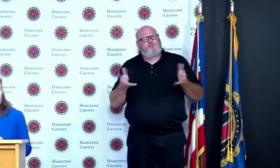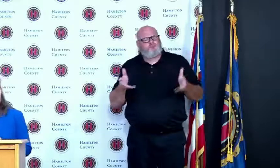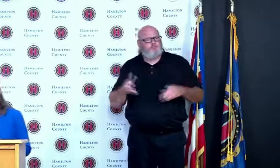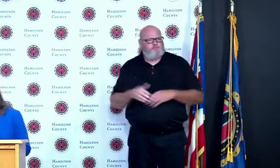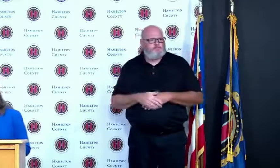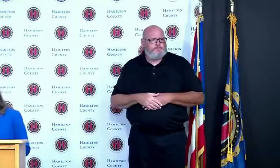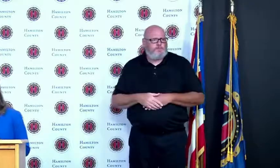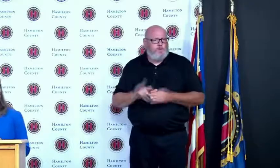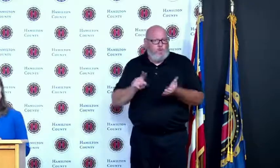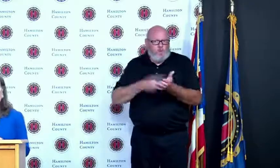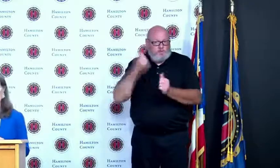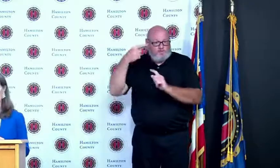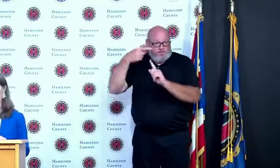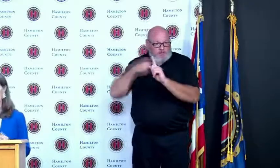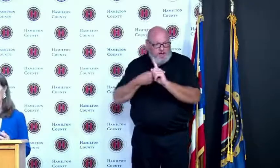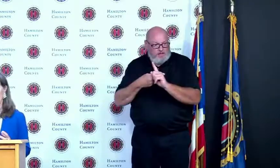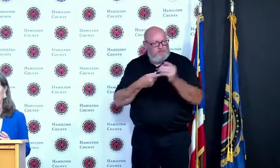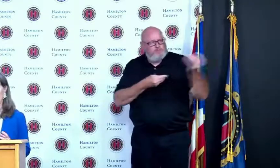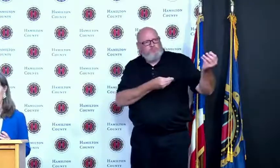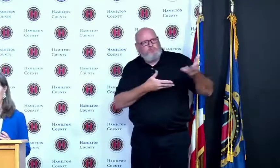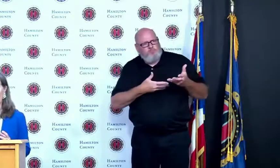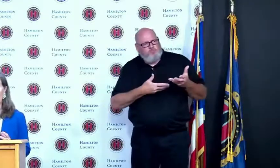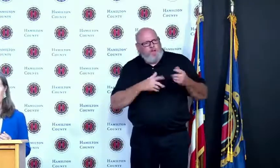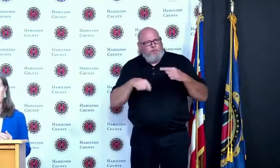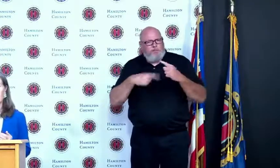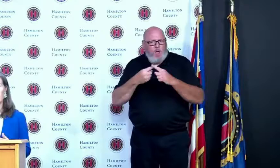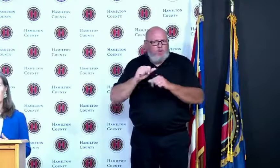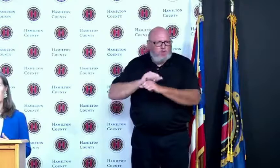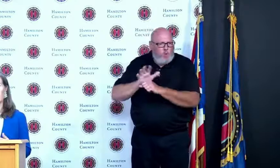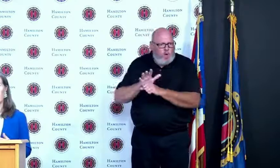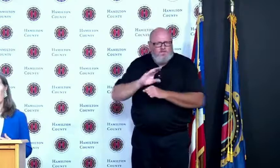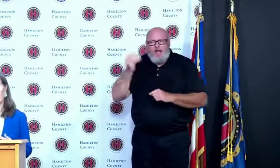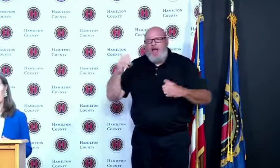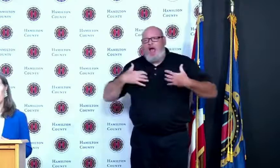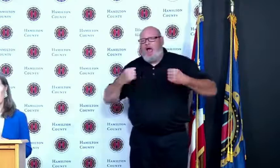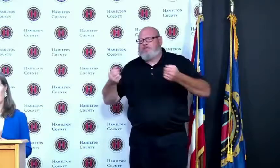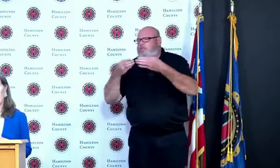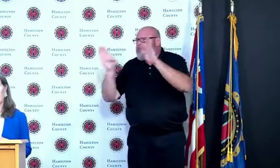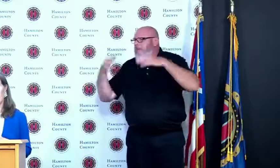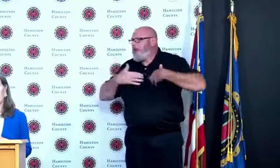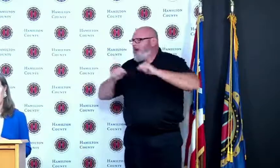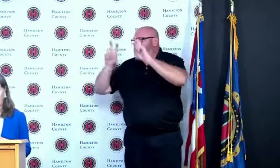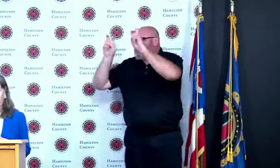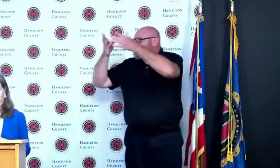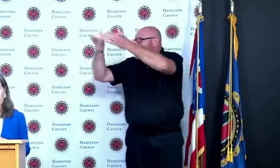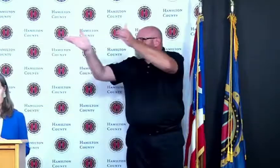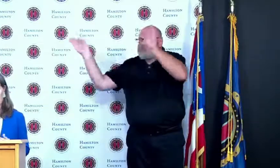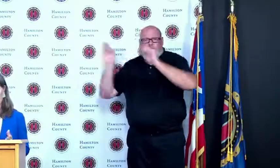health impacts of Covid-19 and then we as a commission also talk about related issues